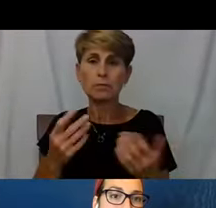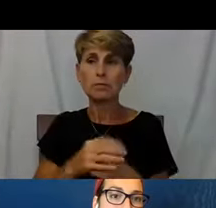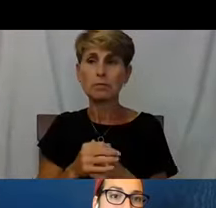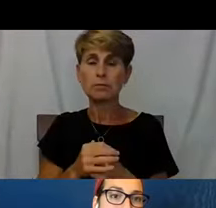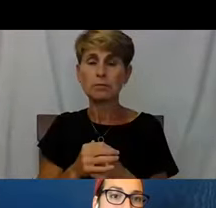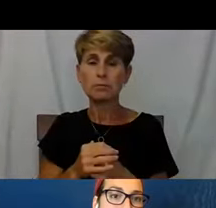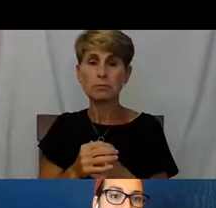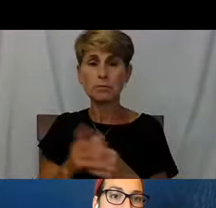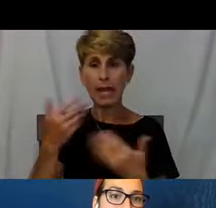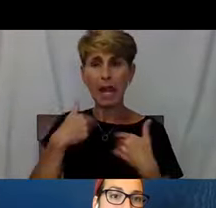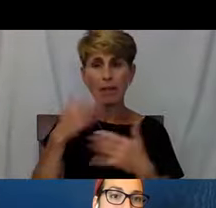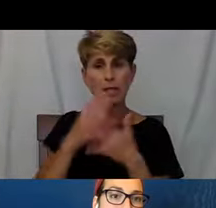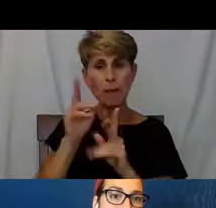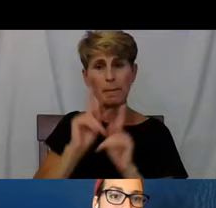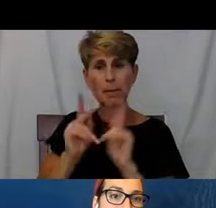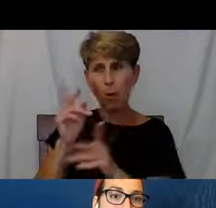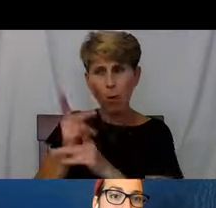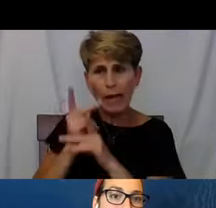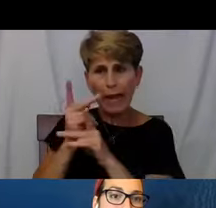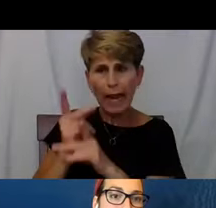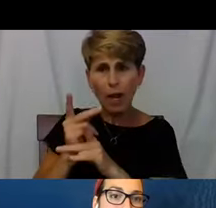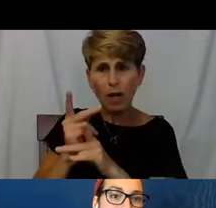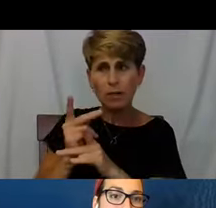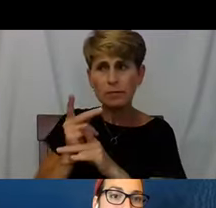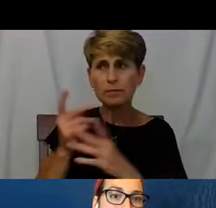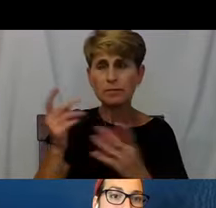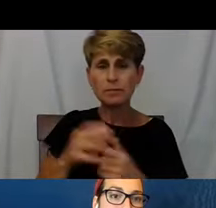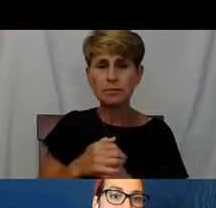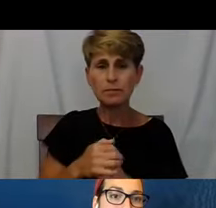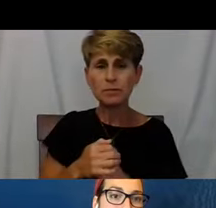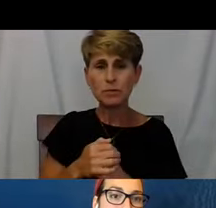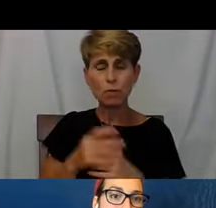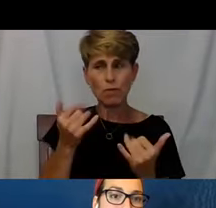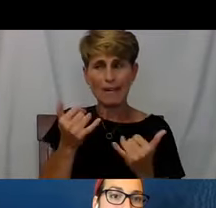And that's, we've changed the dynamic of the world here.